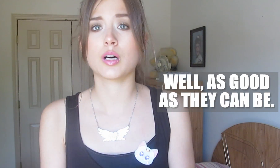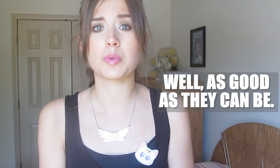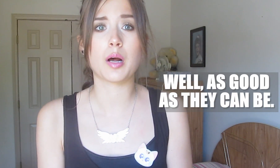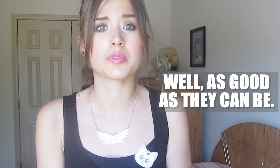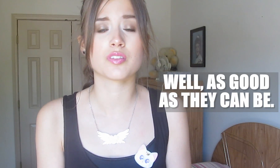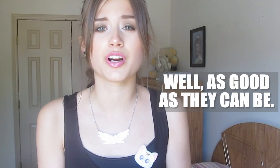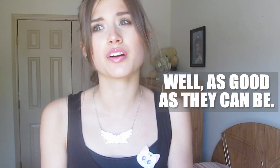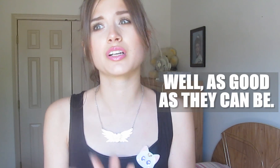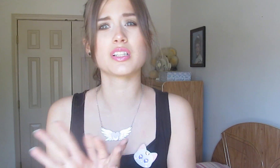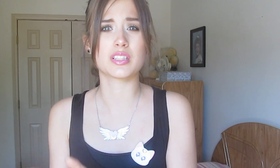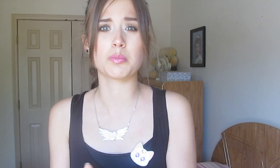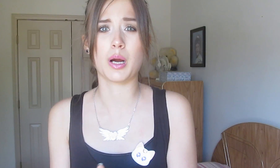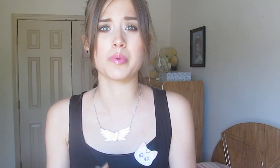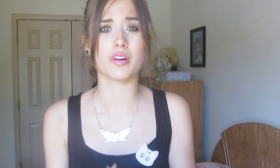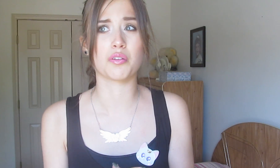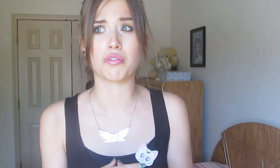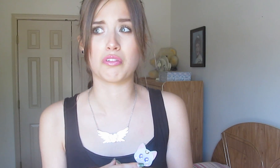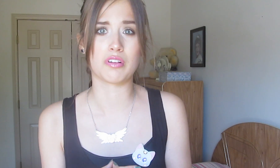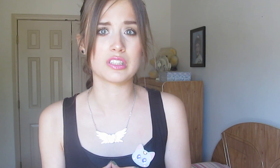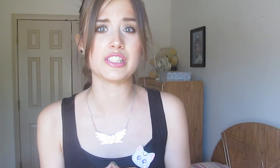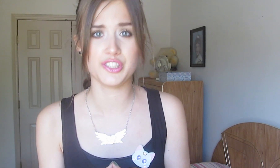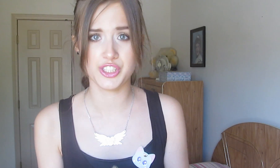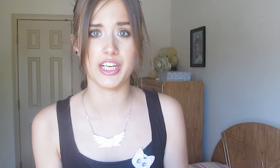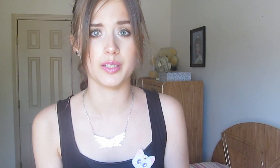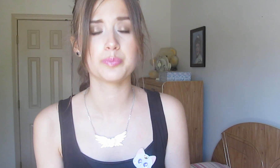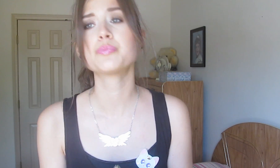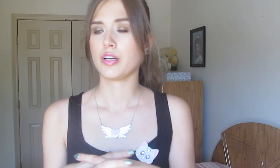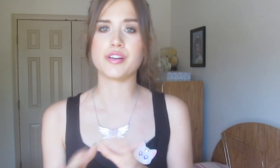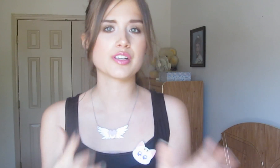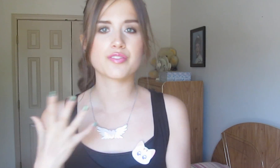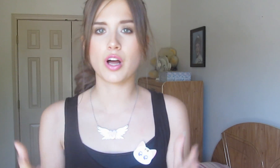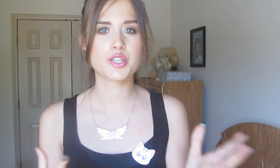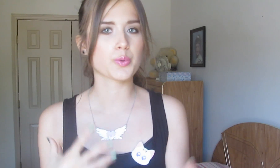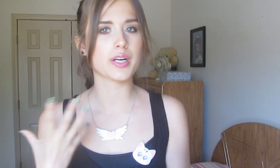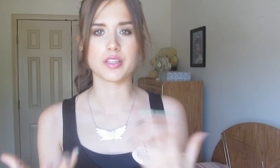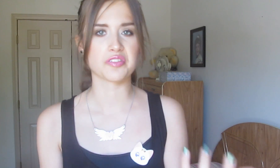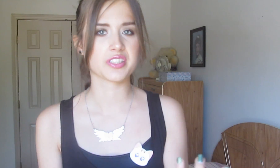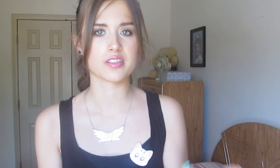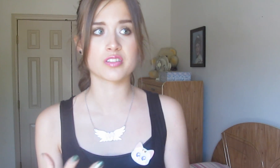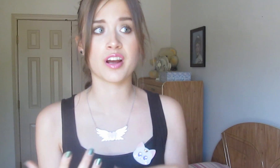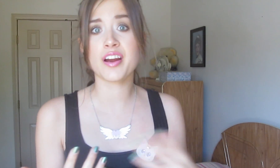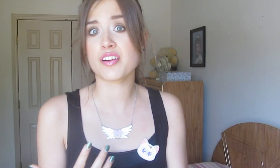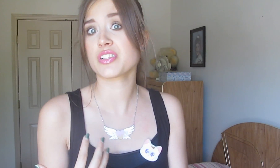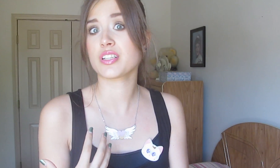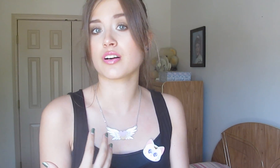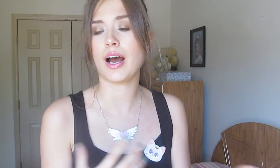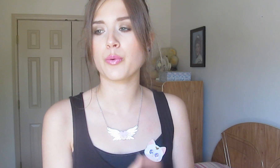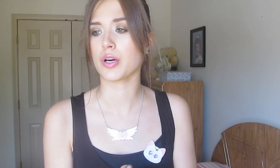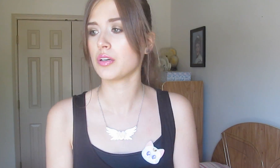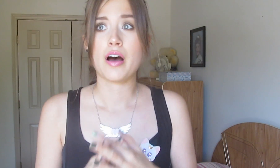Sometimes, they’re very good. Sometimes, they’re really shitty. Hearing fluctuates every single day, every single hour.